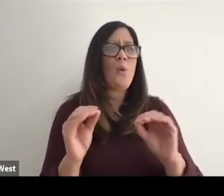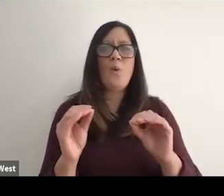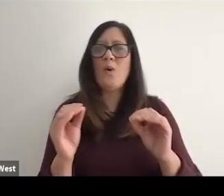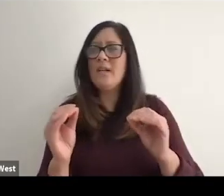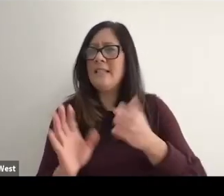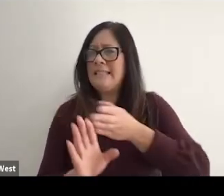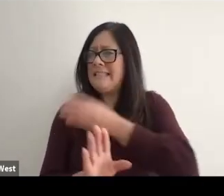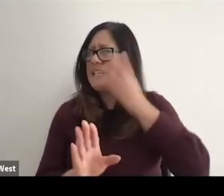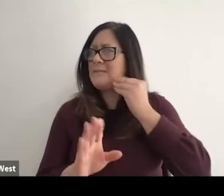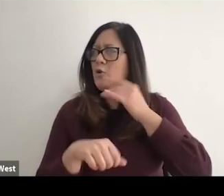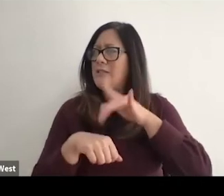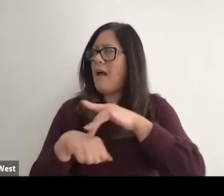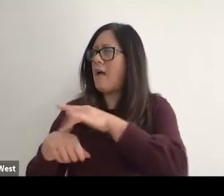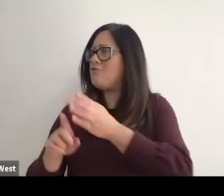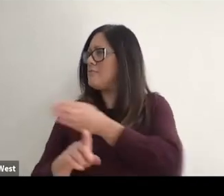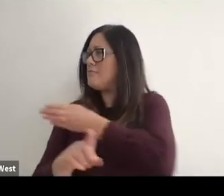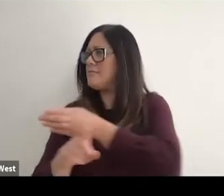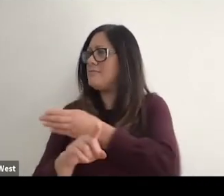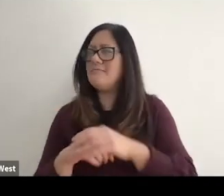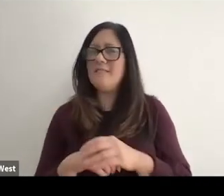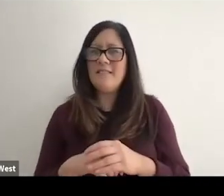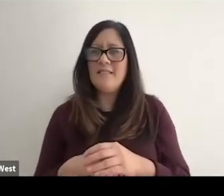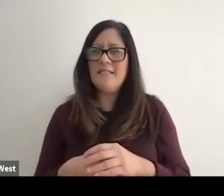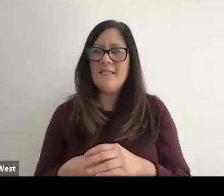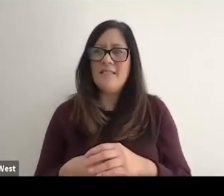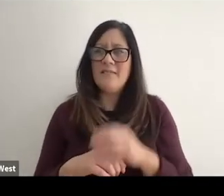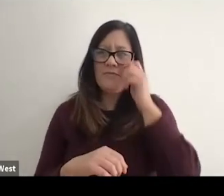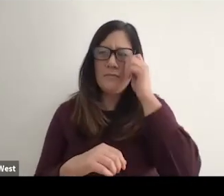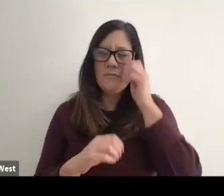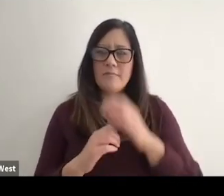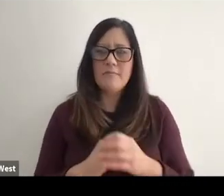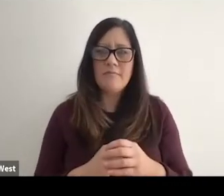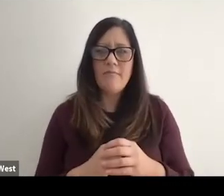so if I can get my mind to think that there's no prior point of reference,